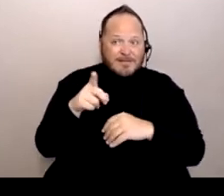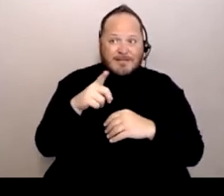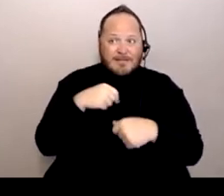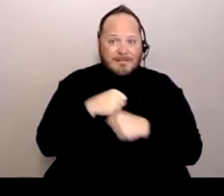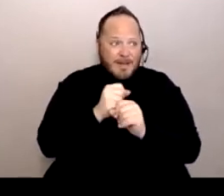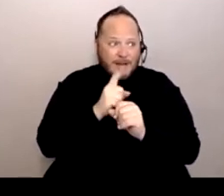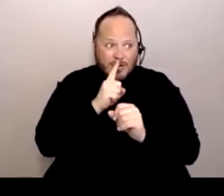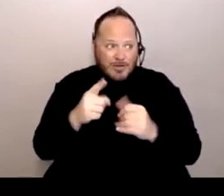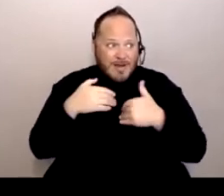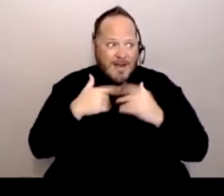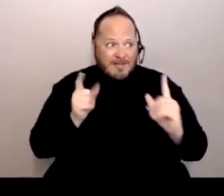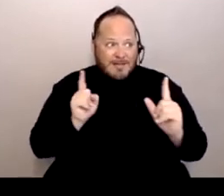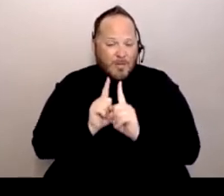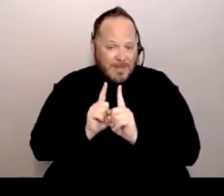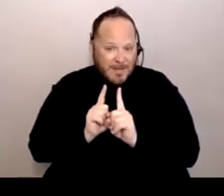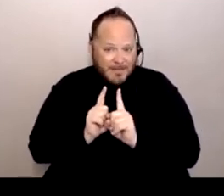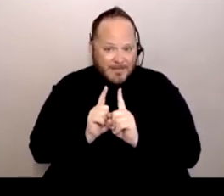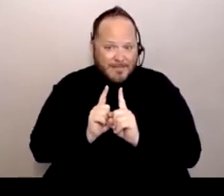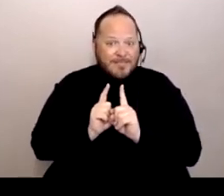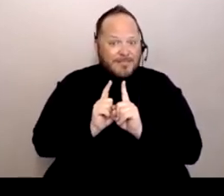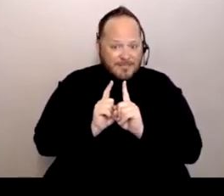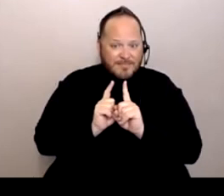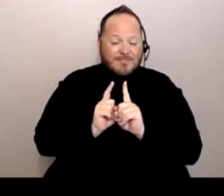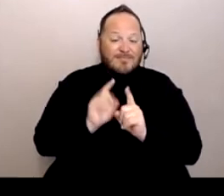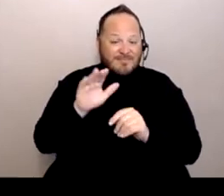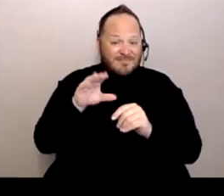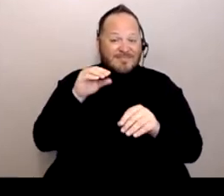and that's another thing was at first, everything shut down so...